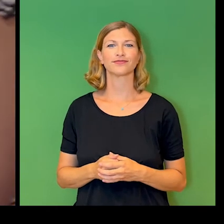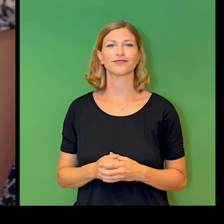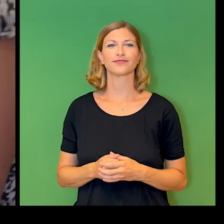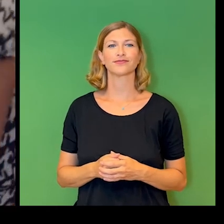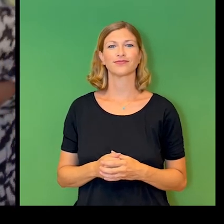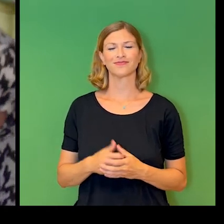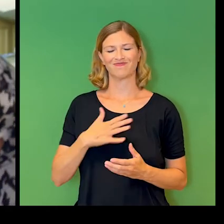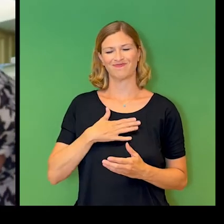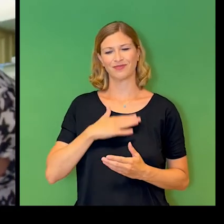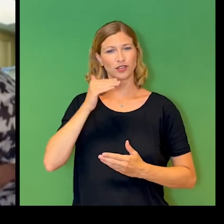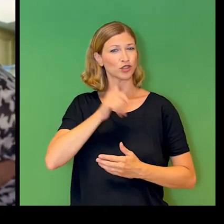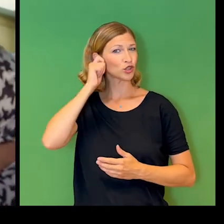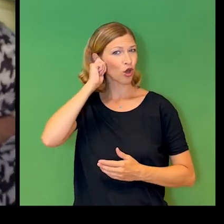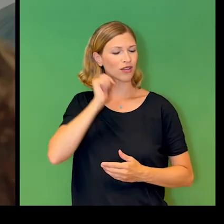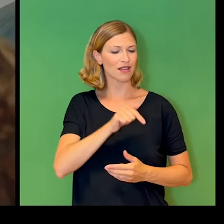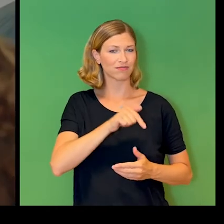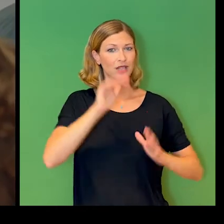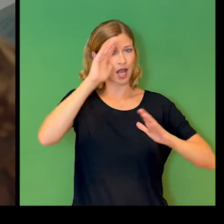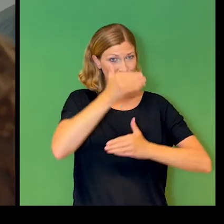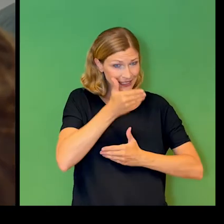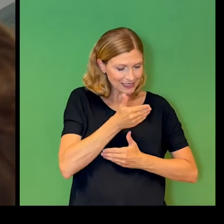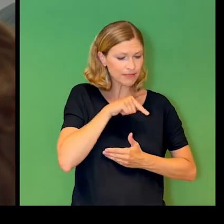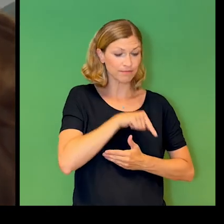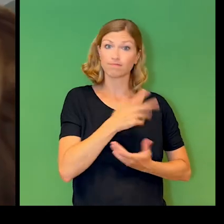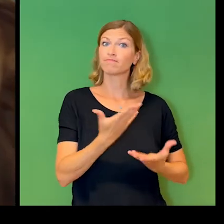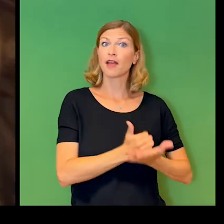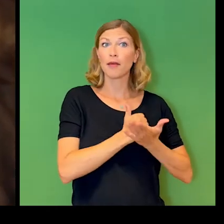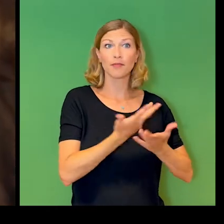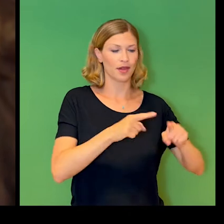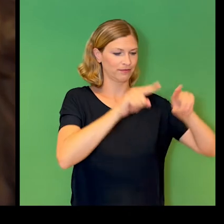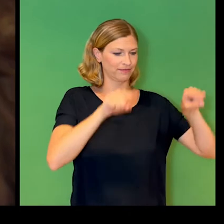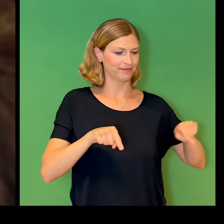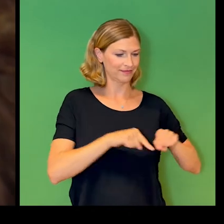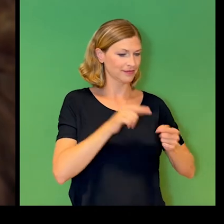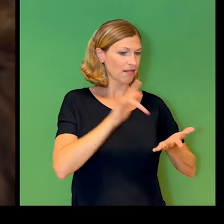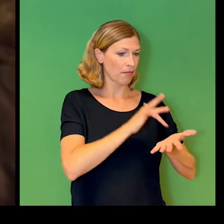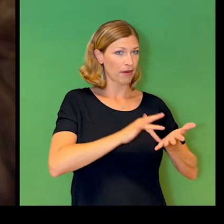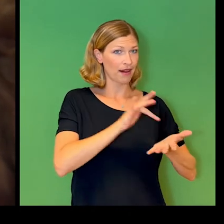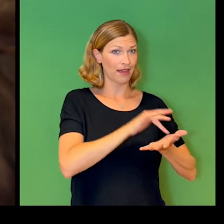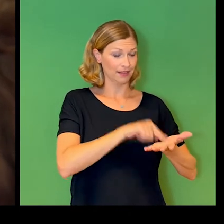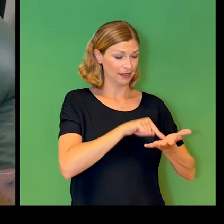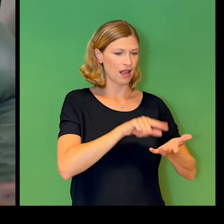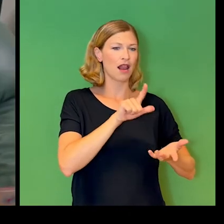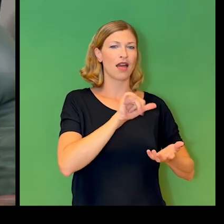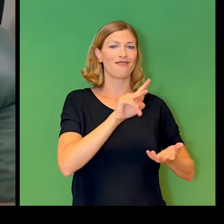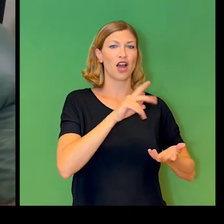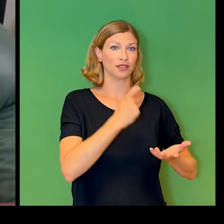My daughter has autism and this is her communication device. This is her voice. Me to read it? Yes or no? Now through Live